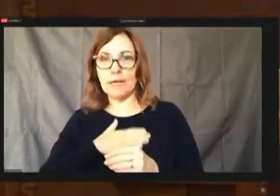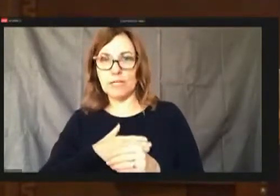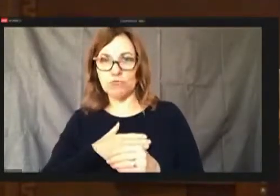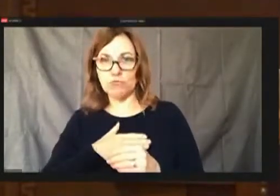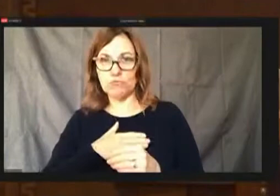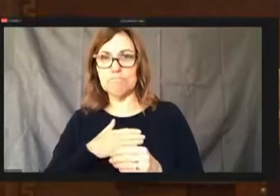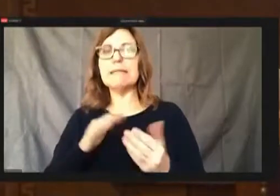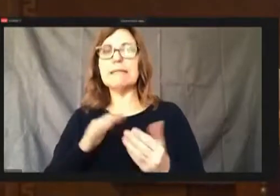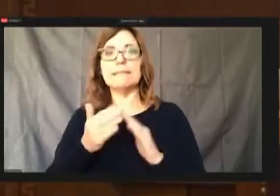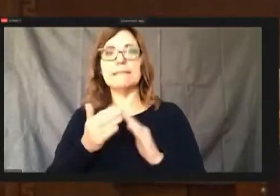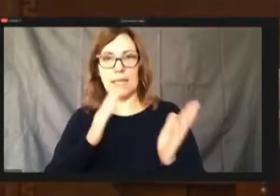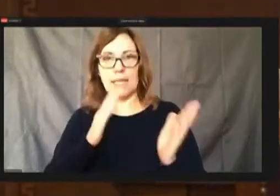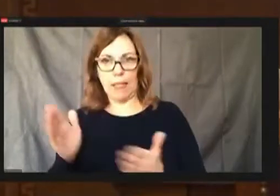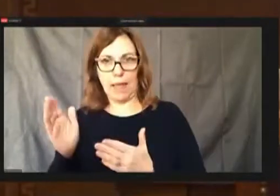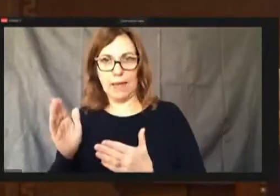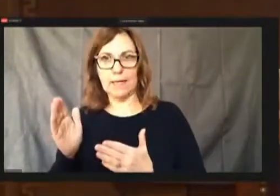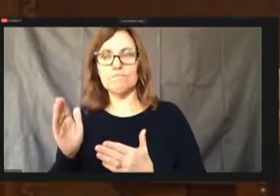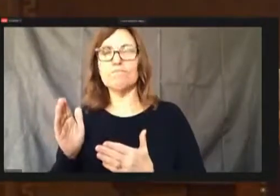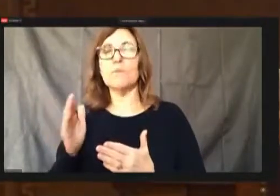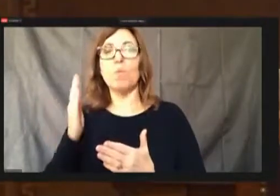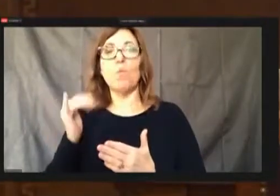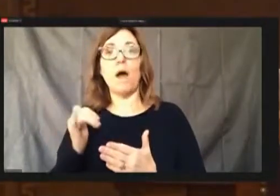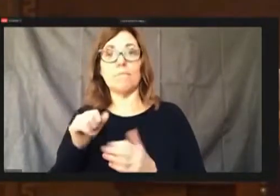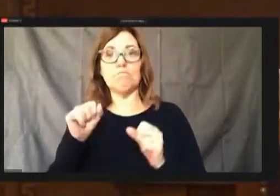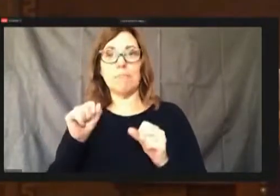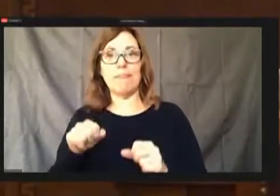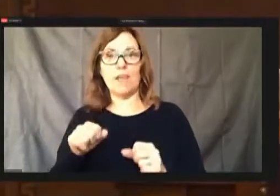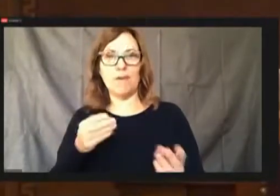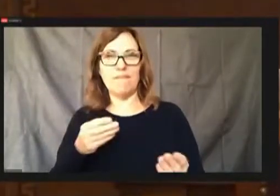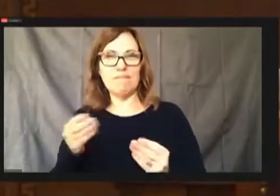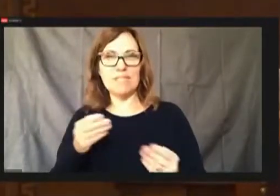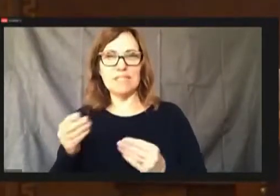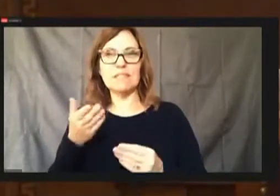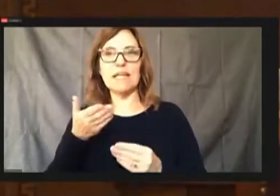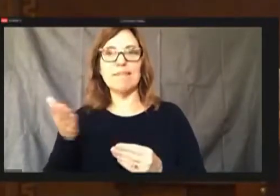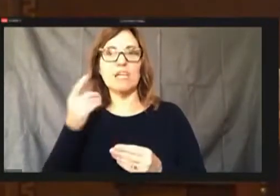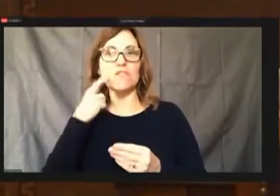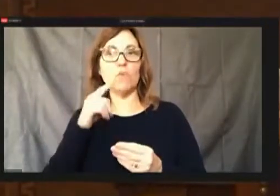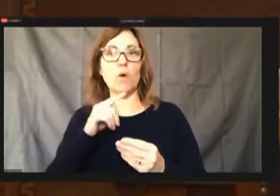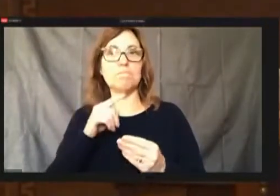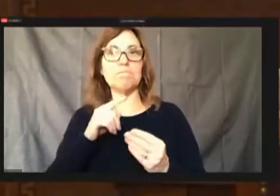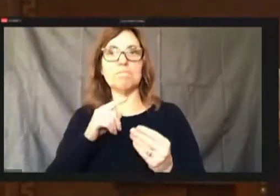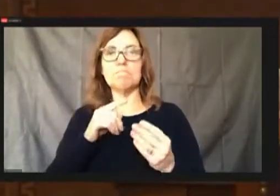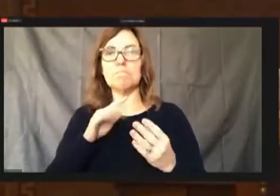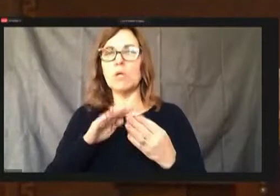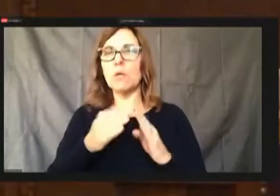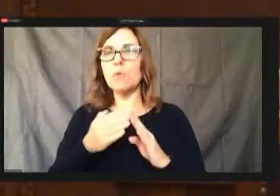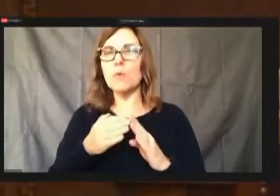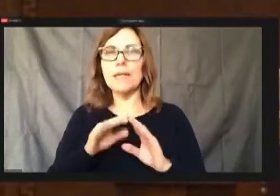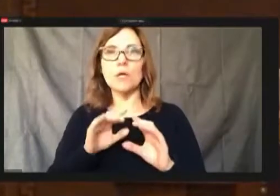could facilitate things for community groups like uniforms, things that you could support